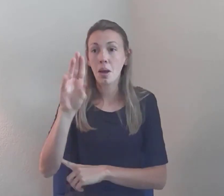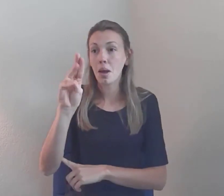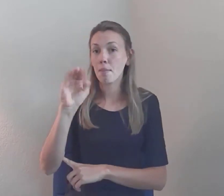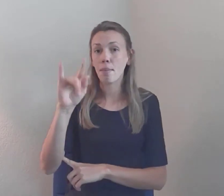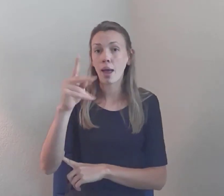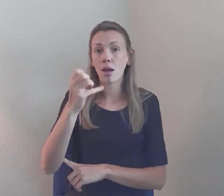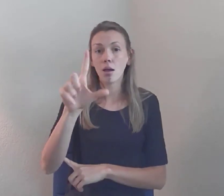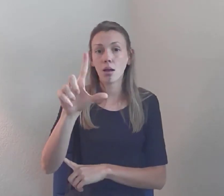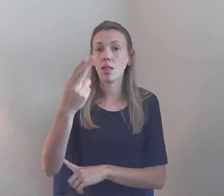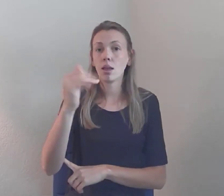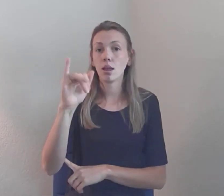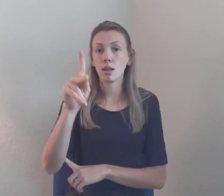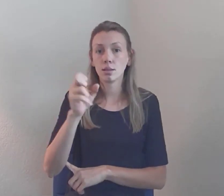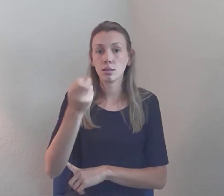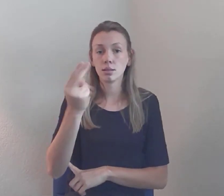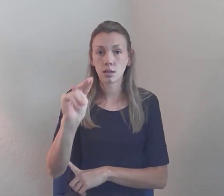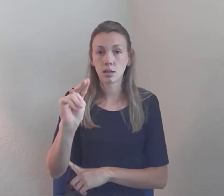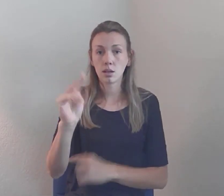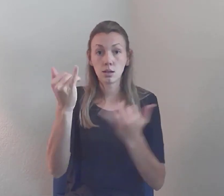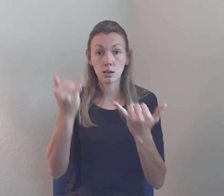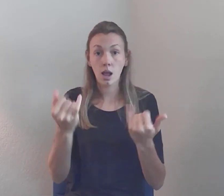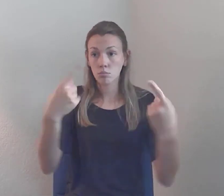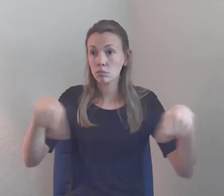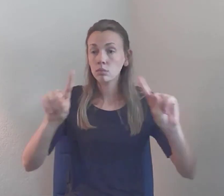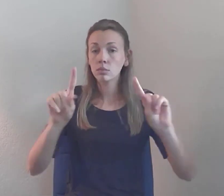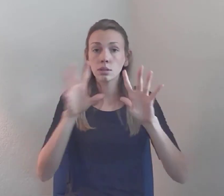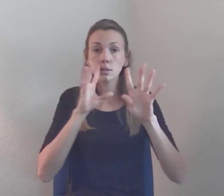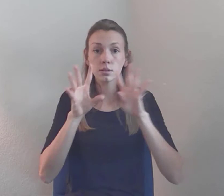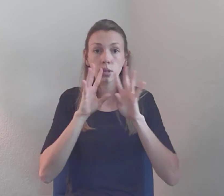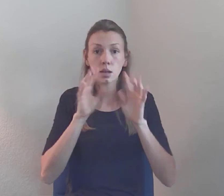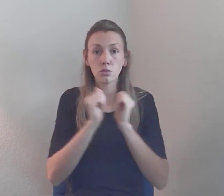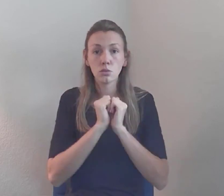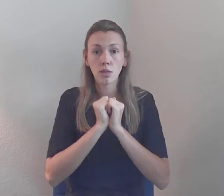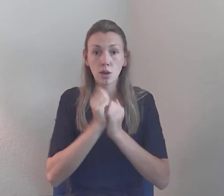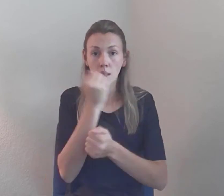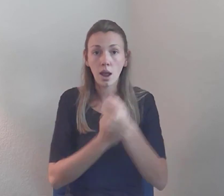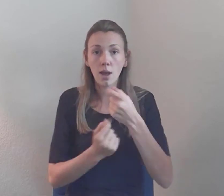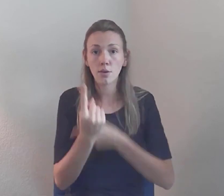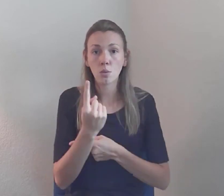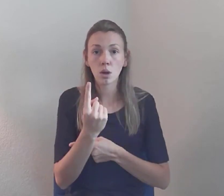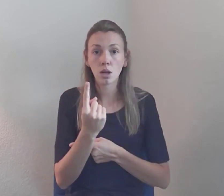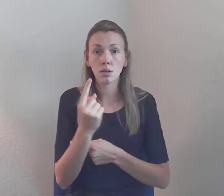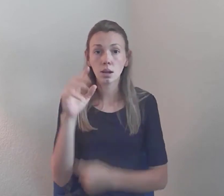Michael Hickson... Julie >> Michael Hick... Everyone unmute... Michael Hickson